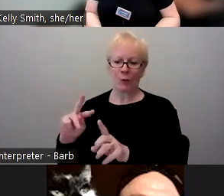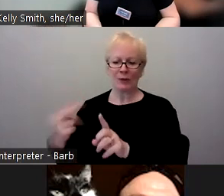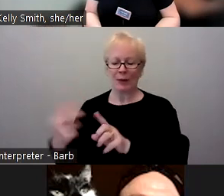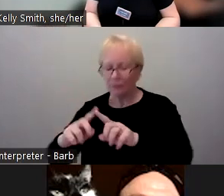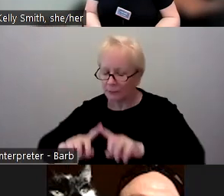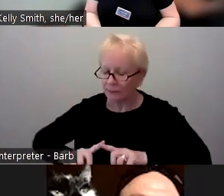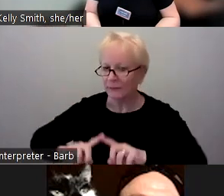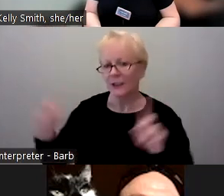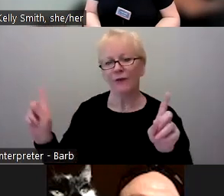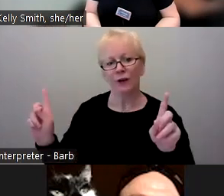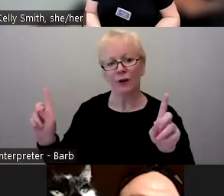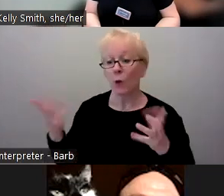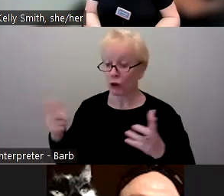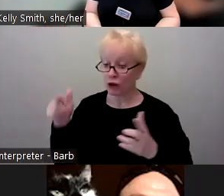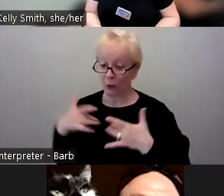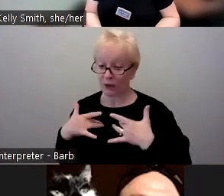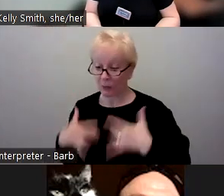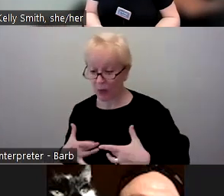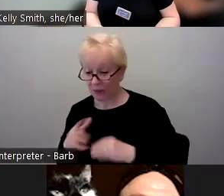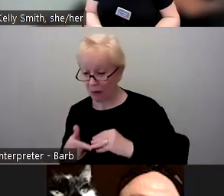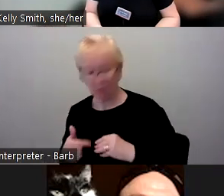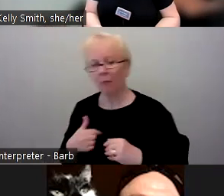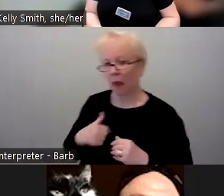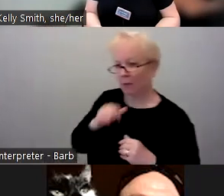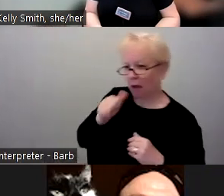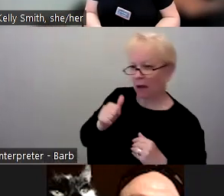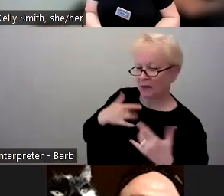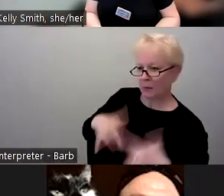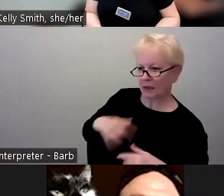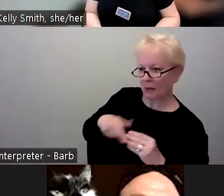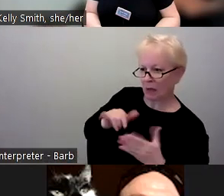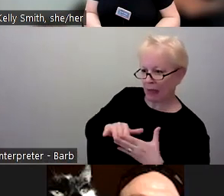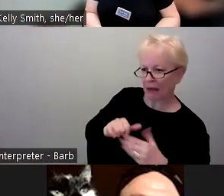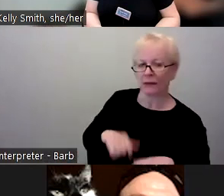The things she was depressed about, I wasn't depressed about. And I could share some of my optimism.